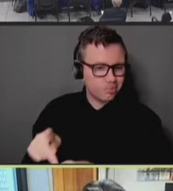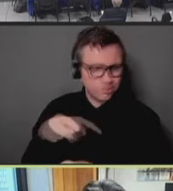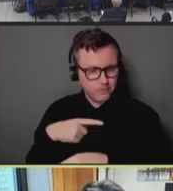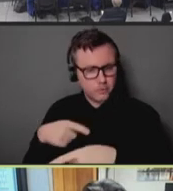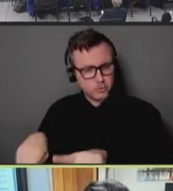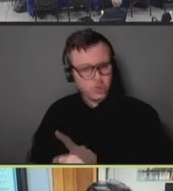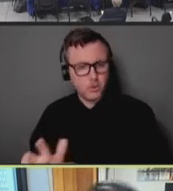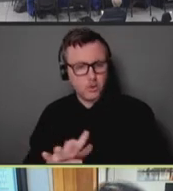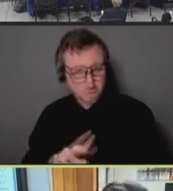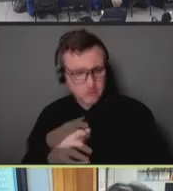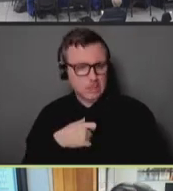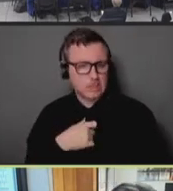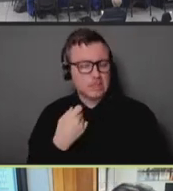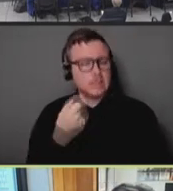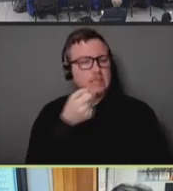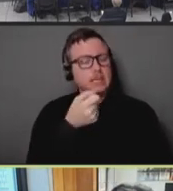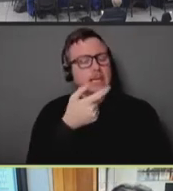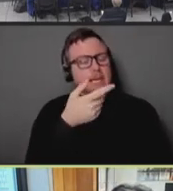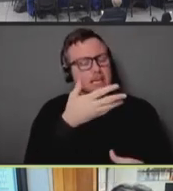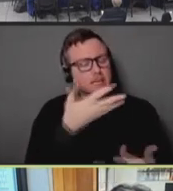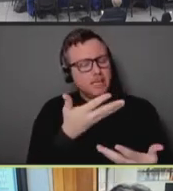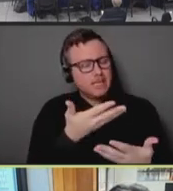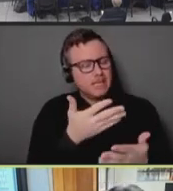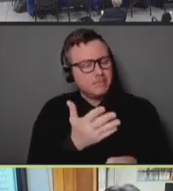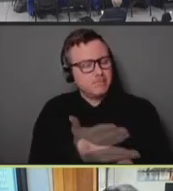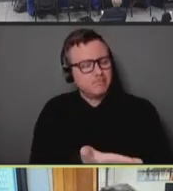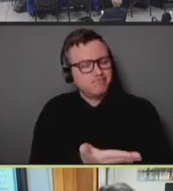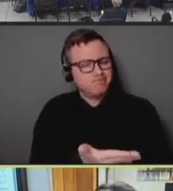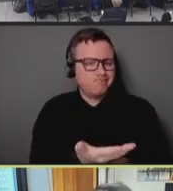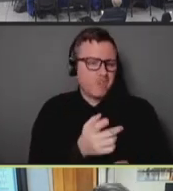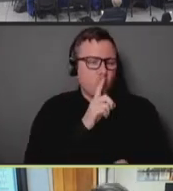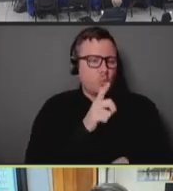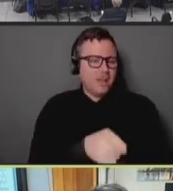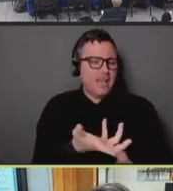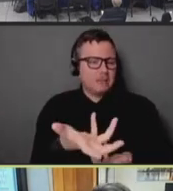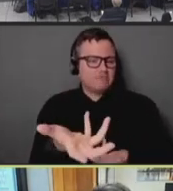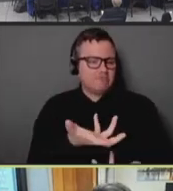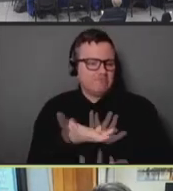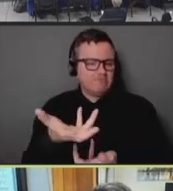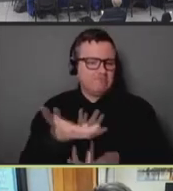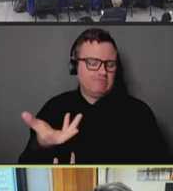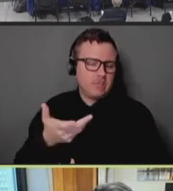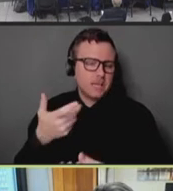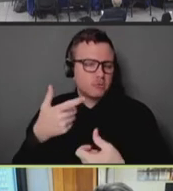been harder and harder to engage, as well. We have a lot of work to do in this regard.